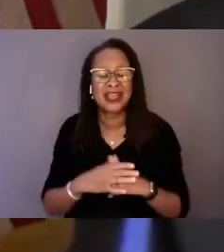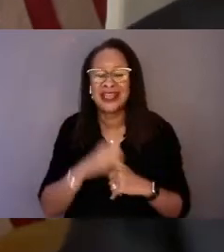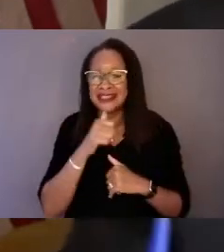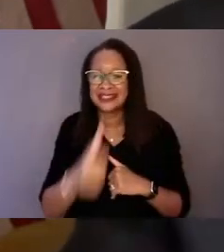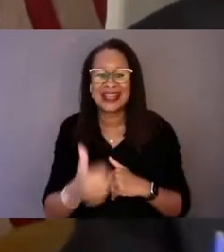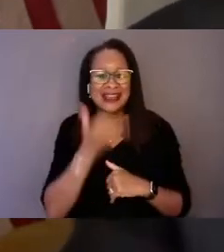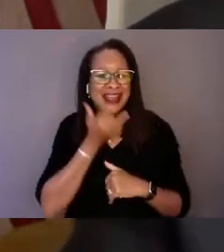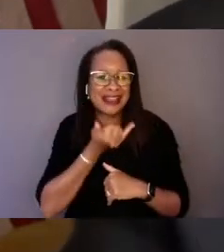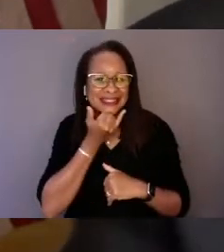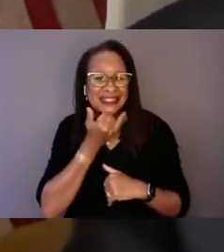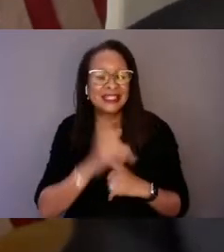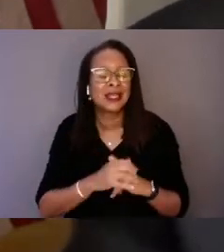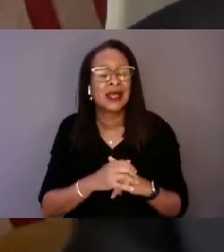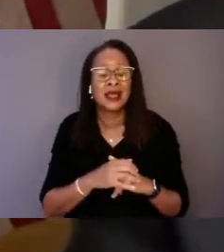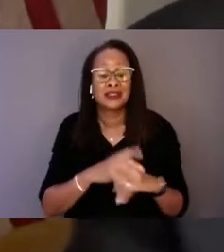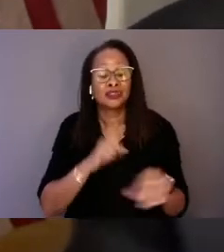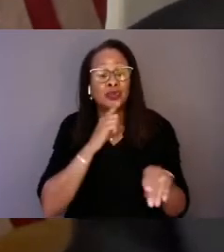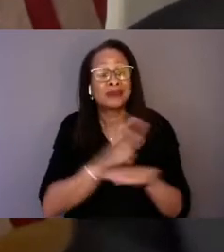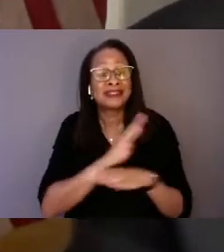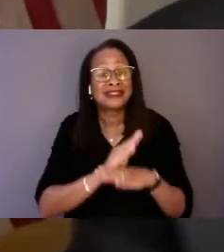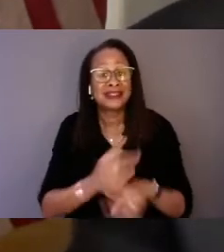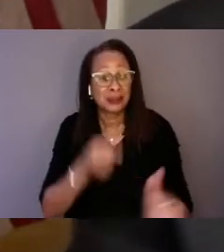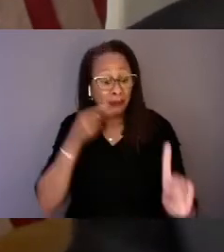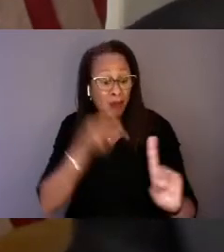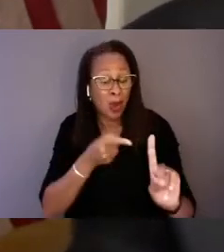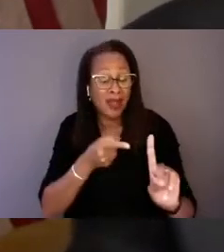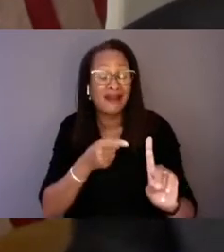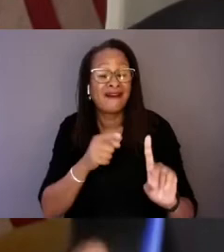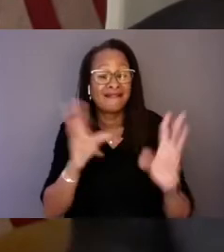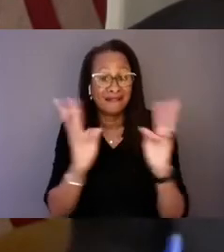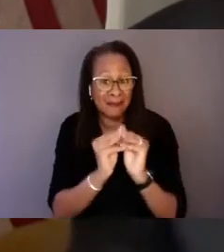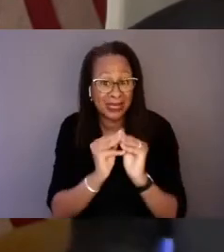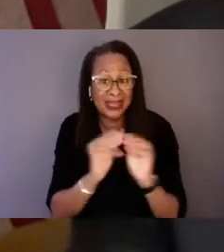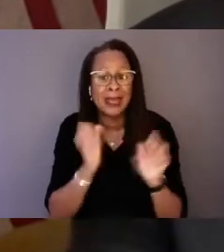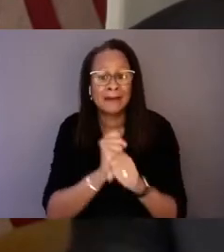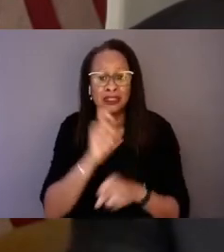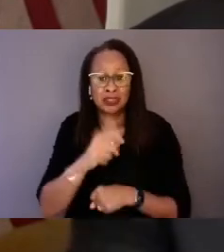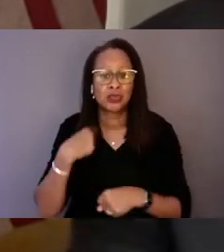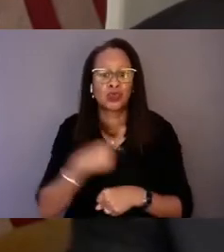The point of this meeting is to make sure we're conscious, one,